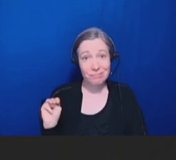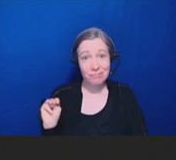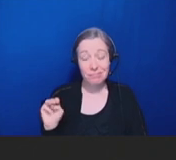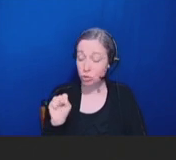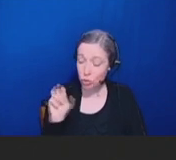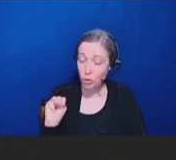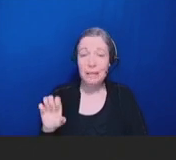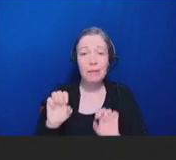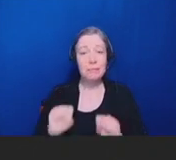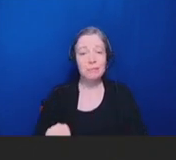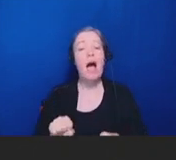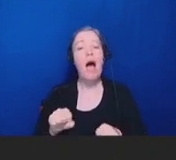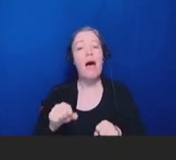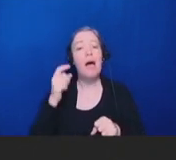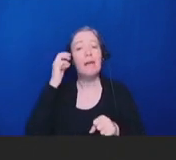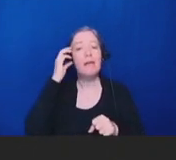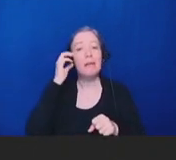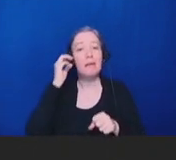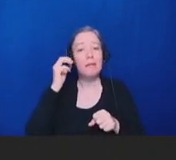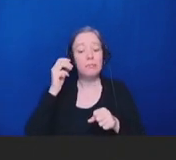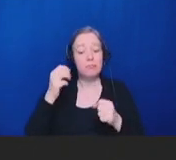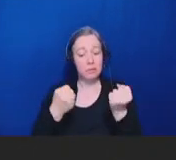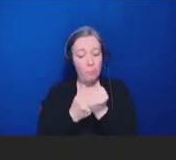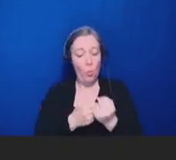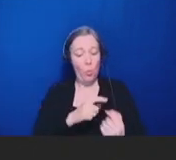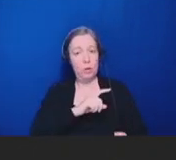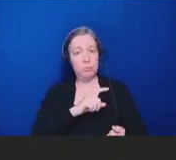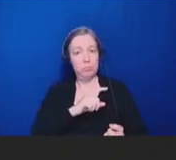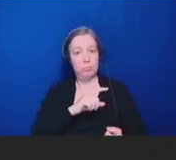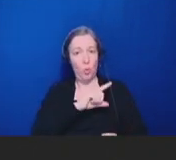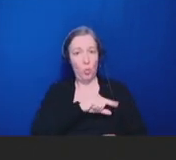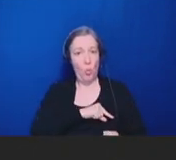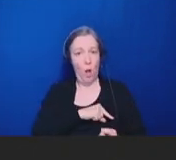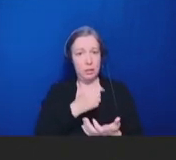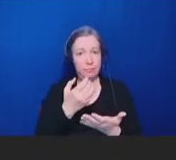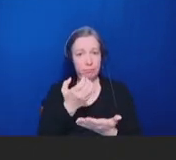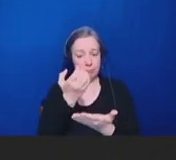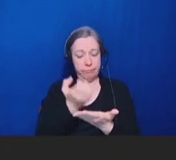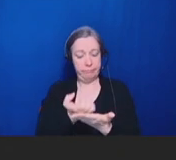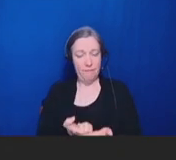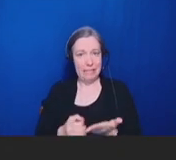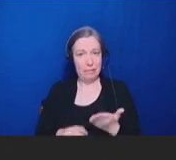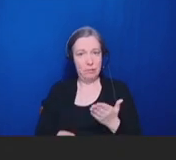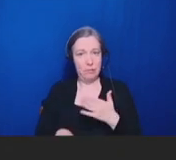to these -- those findings. I believe it starts with a conscious effort